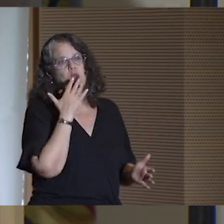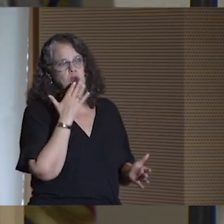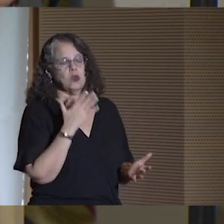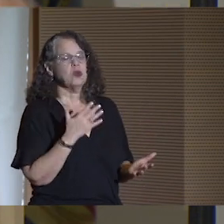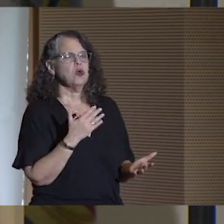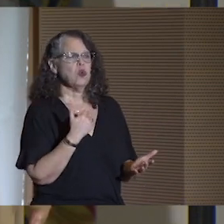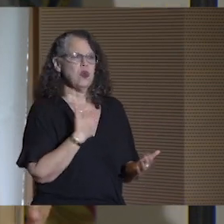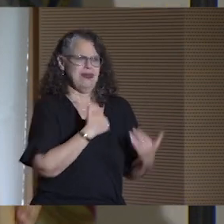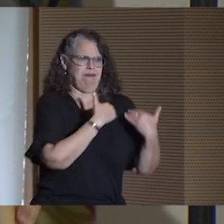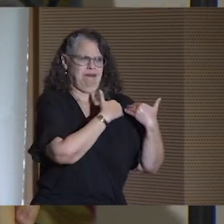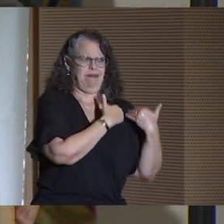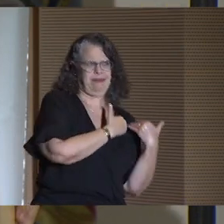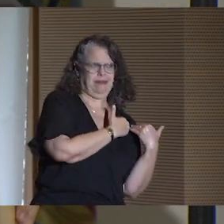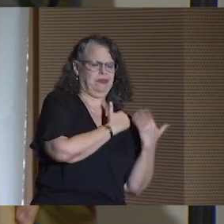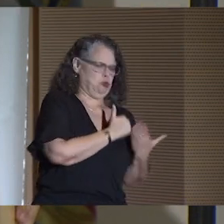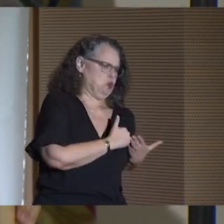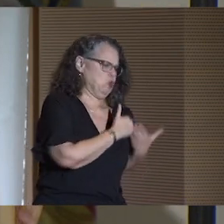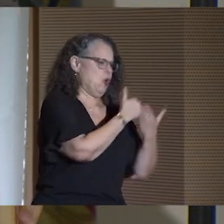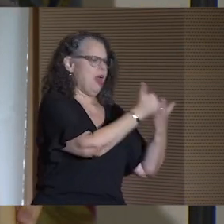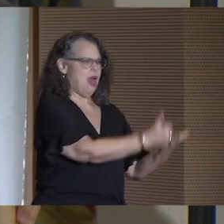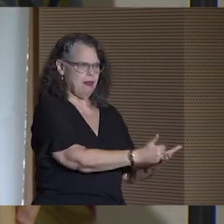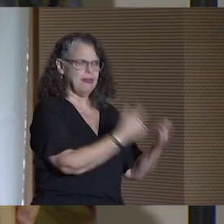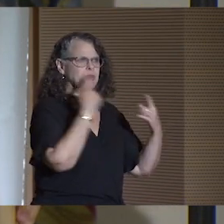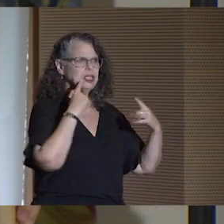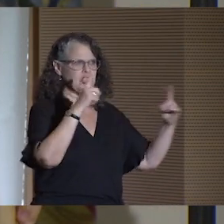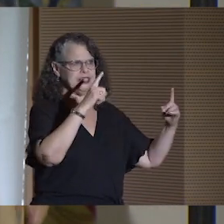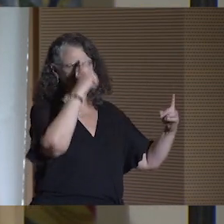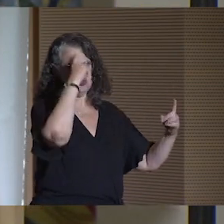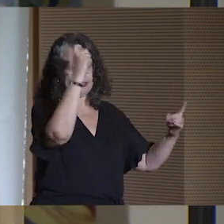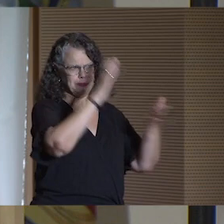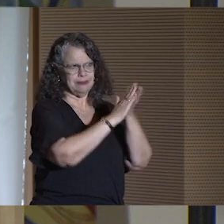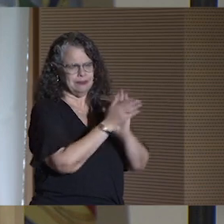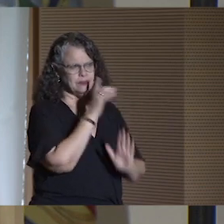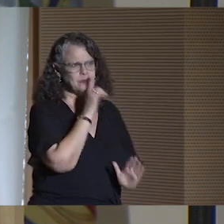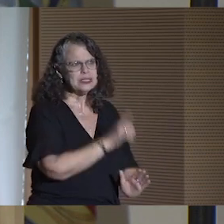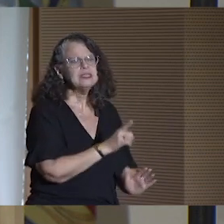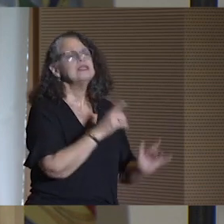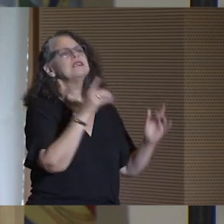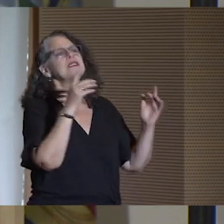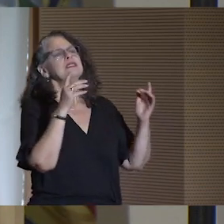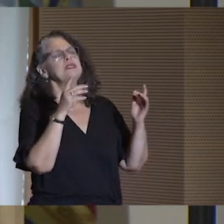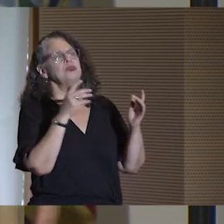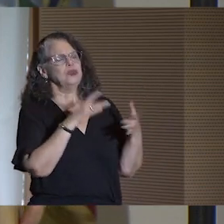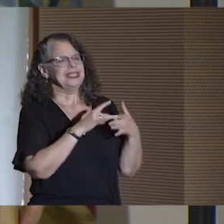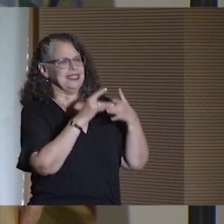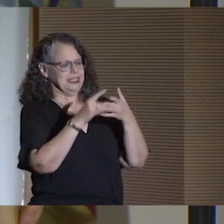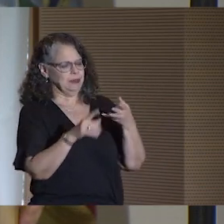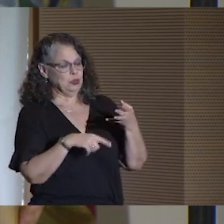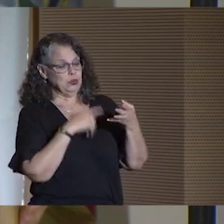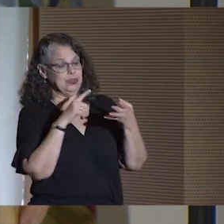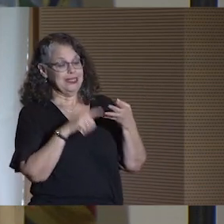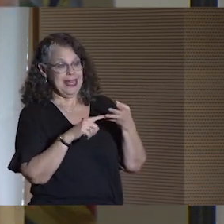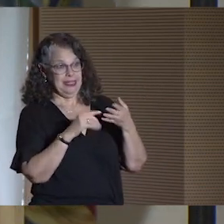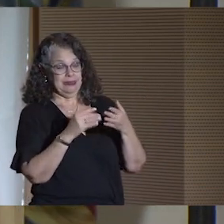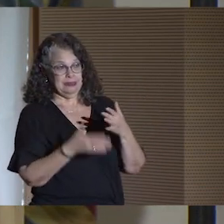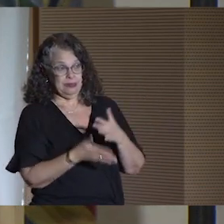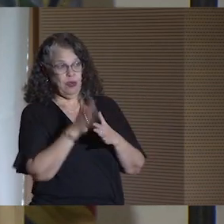We have an obligation to help these students achieve their dreams. Which brings me to our next priority,